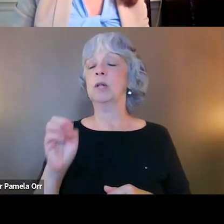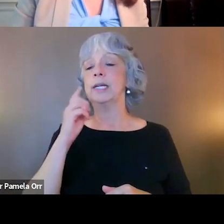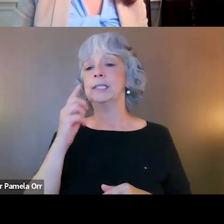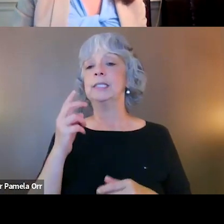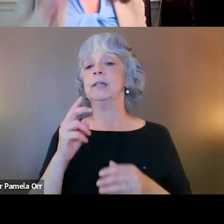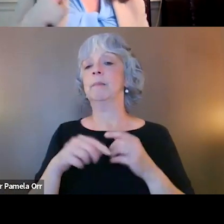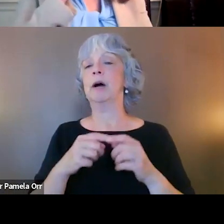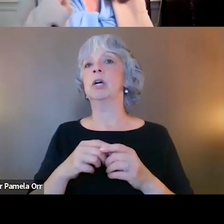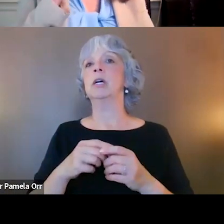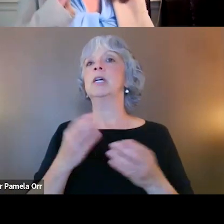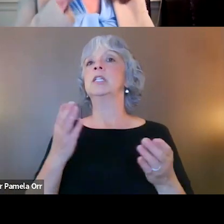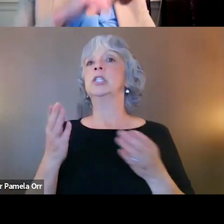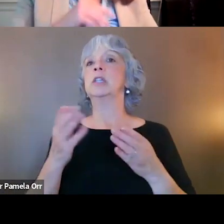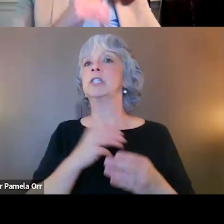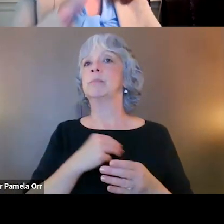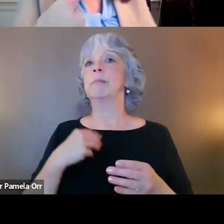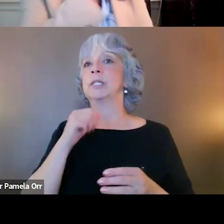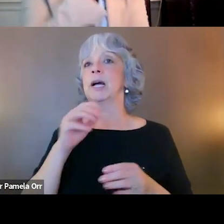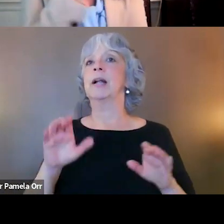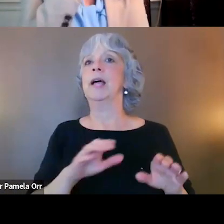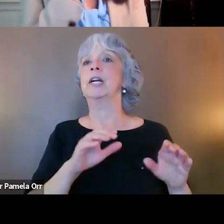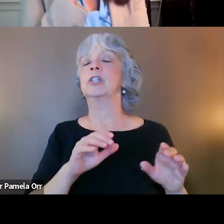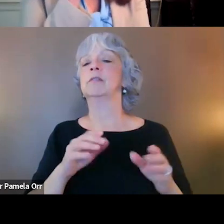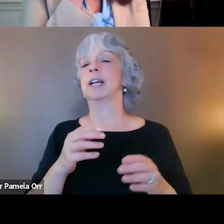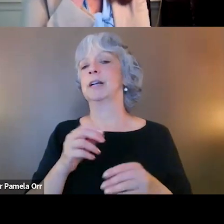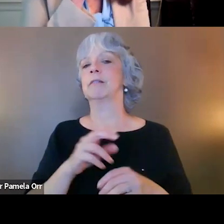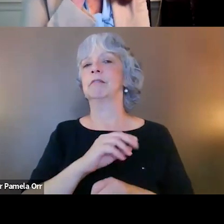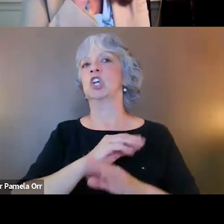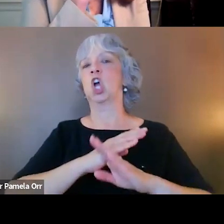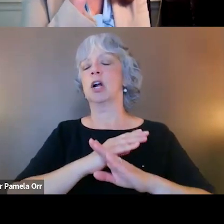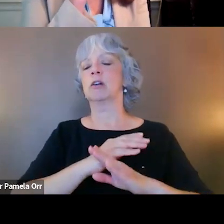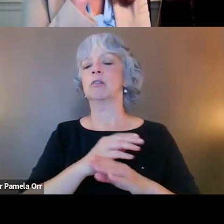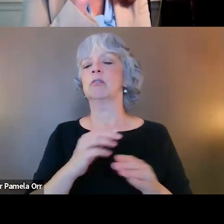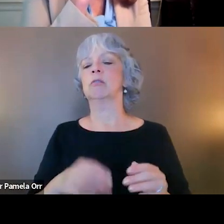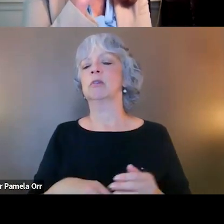who are not veterans because they haven't had active service like guard and reservists? And this gets back to Jon's question about why there's not